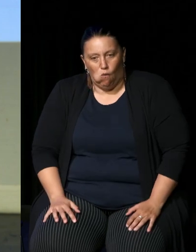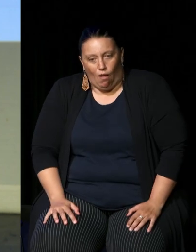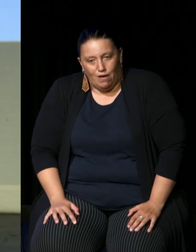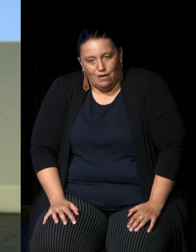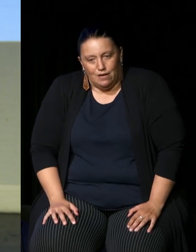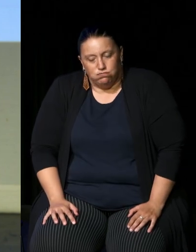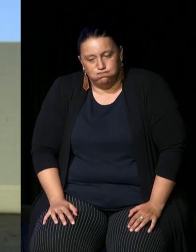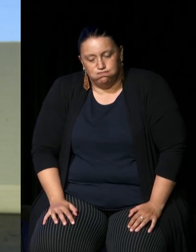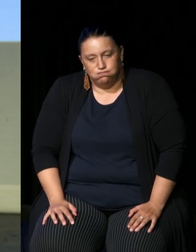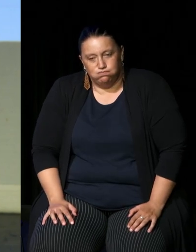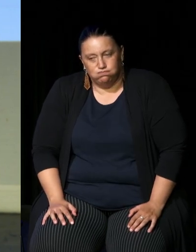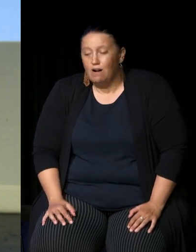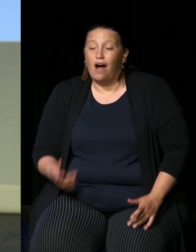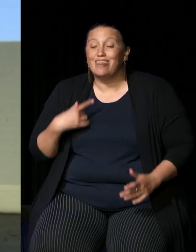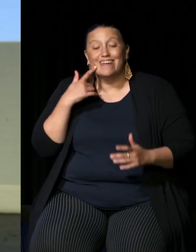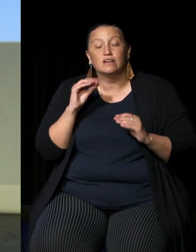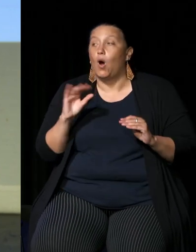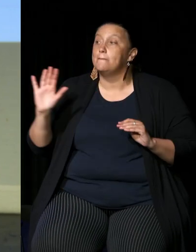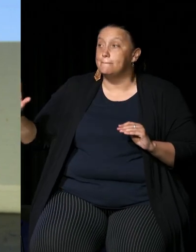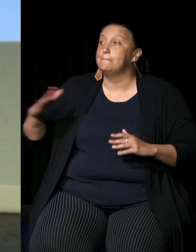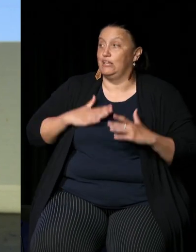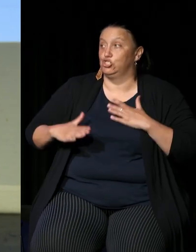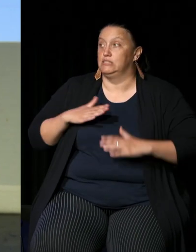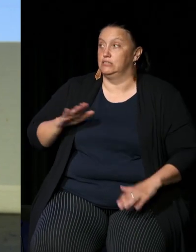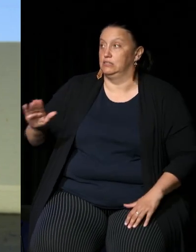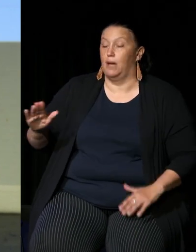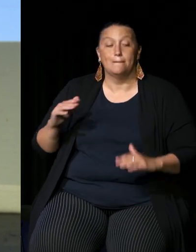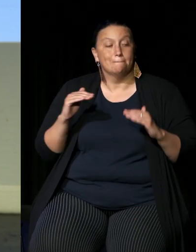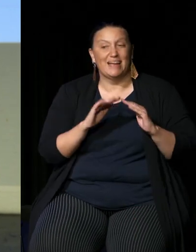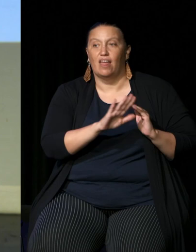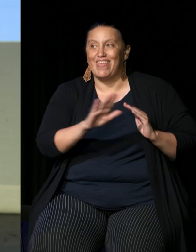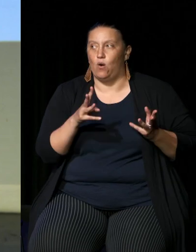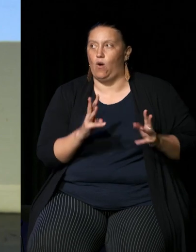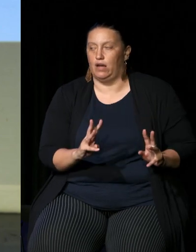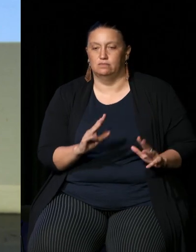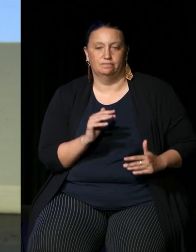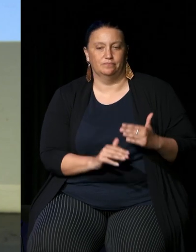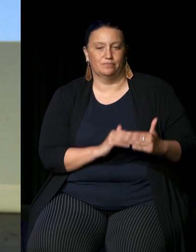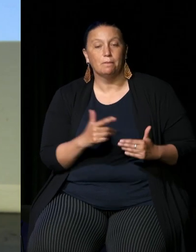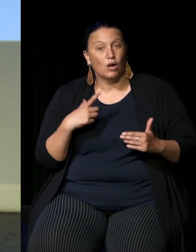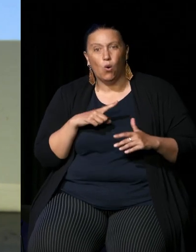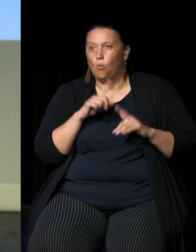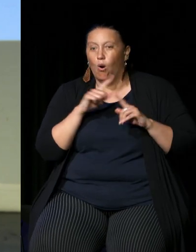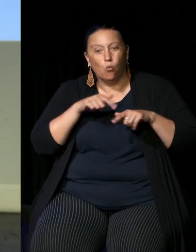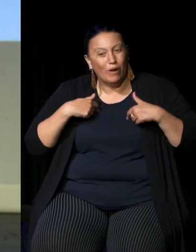so that's I just see how can we not do this because what we're doing is not effective it's